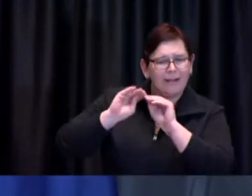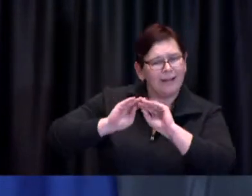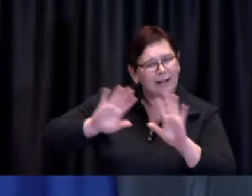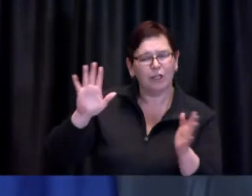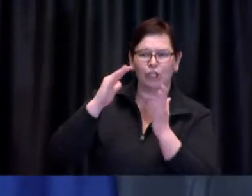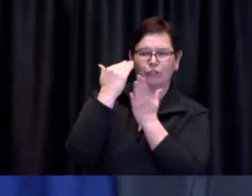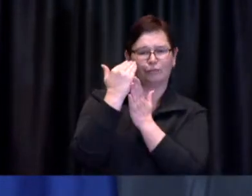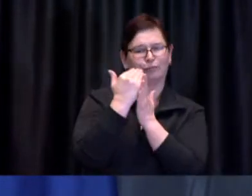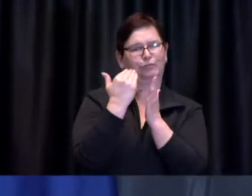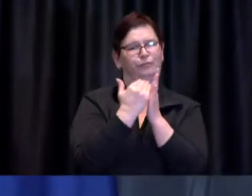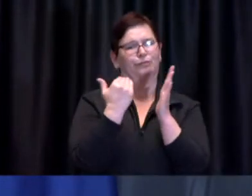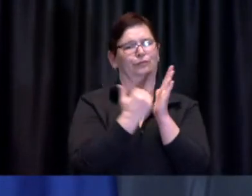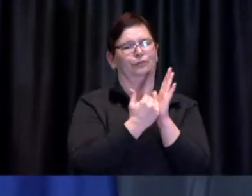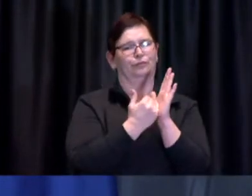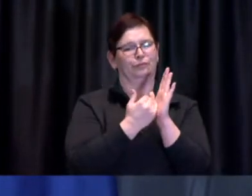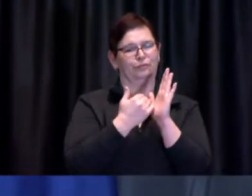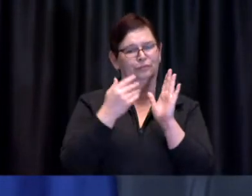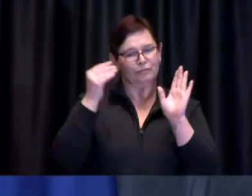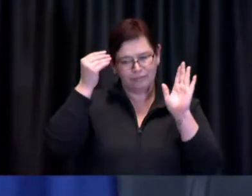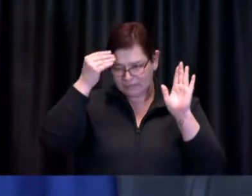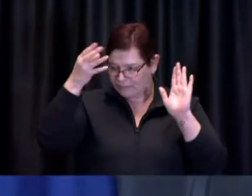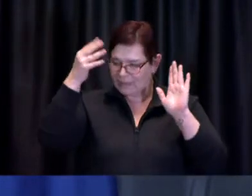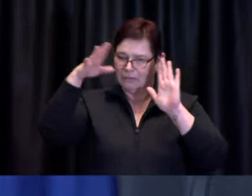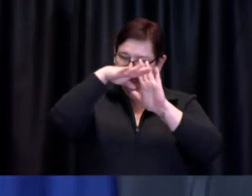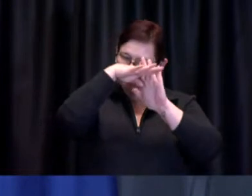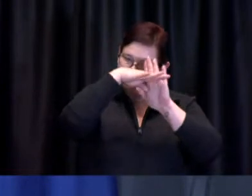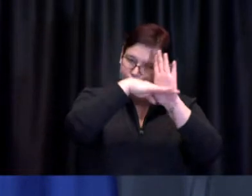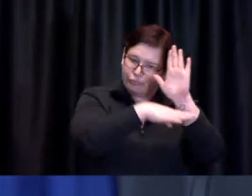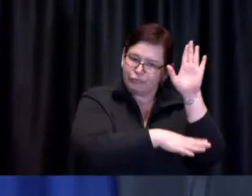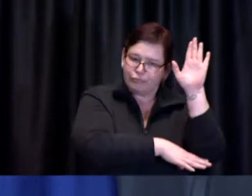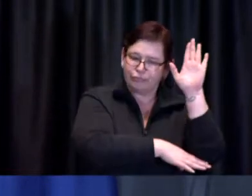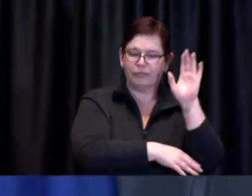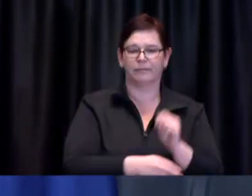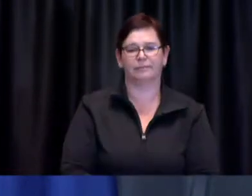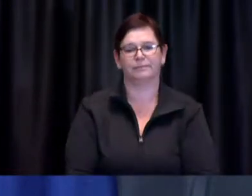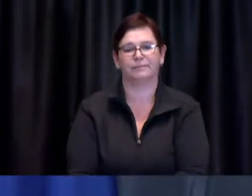could make it clearer to people what some of those parameters are as was well explained by the Chief